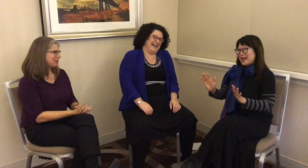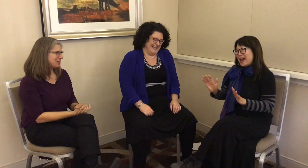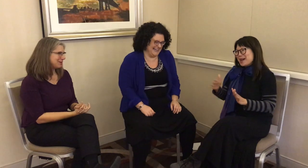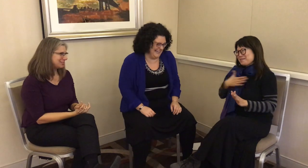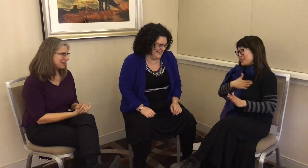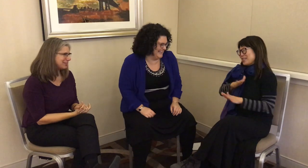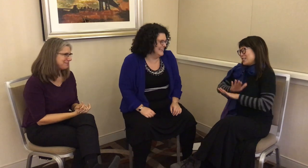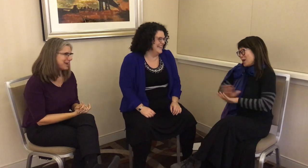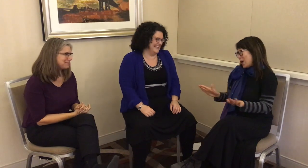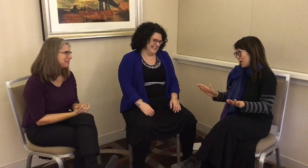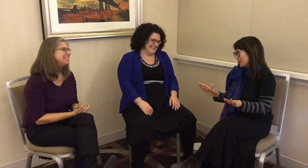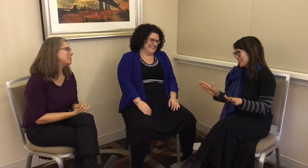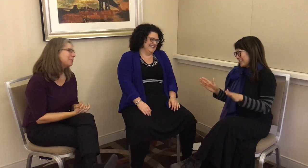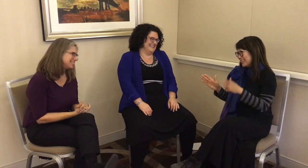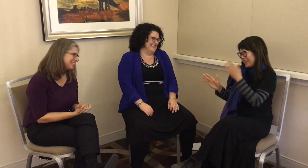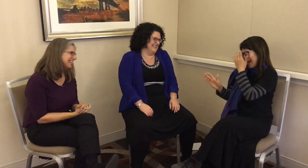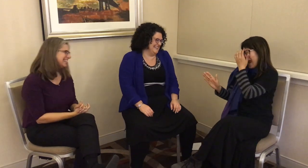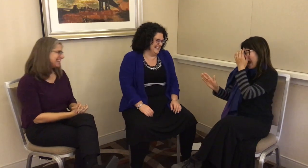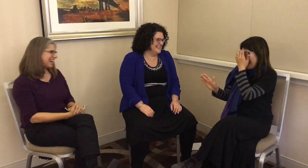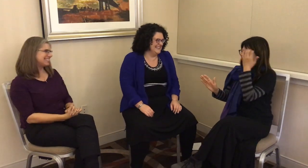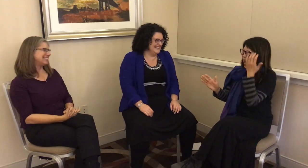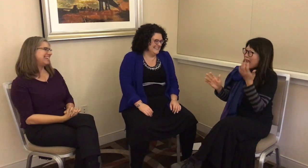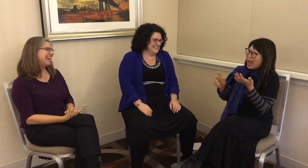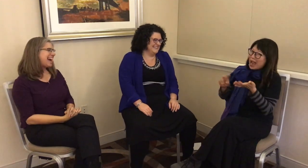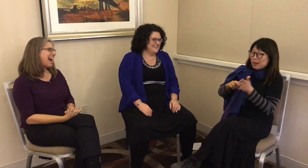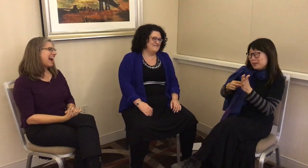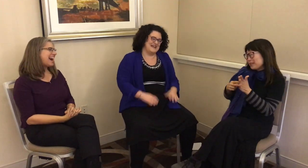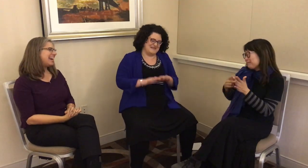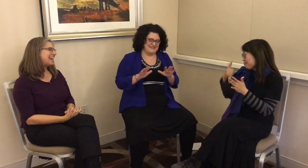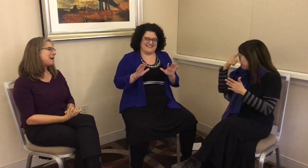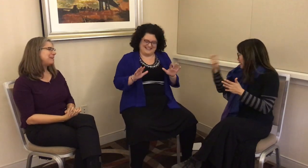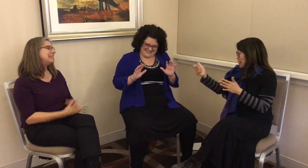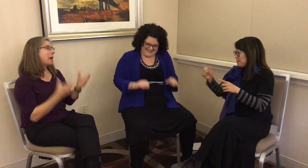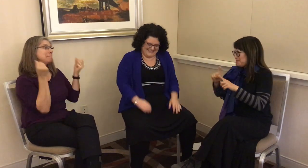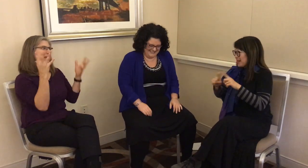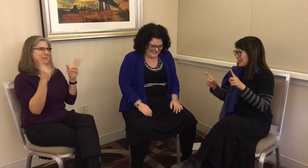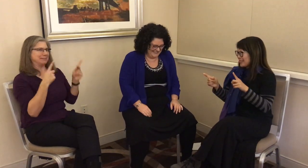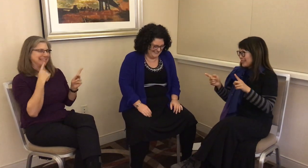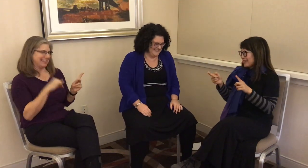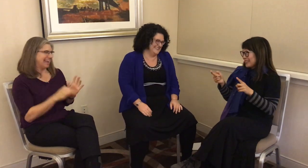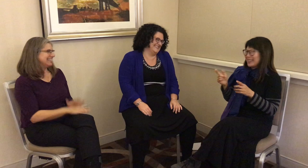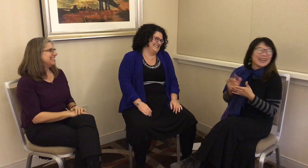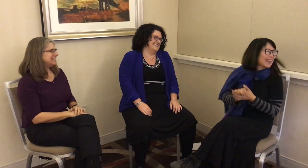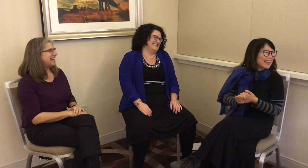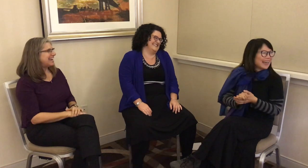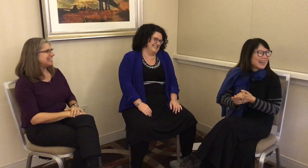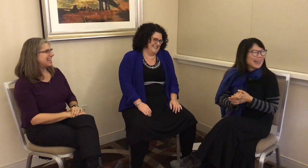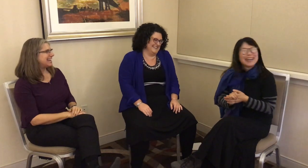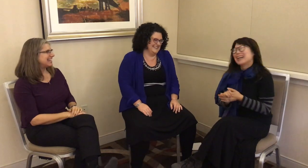L: Oh, no, no, no, it’s totally fine. Please, don’t, actually.